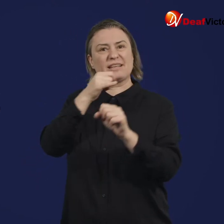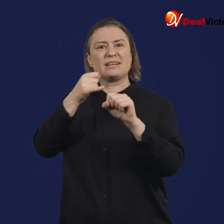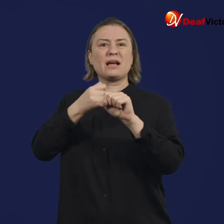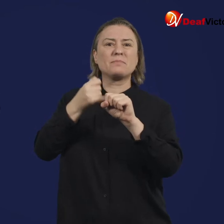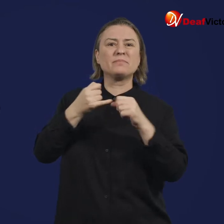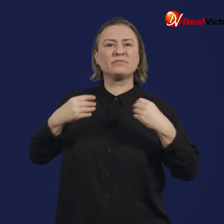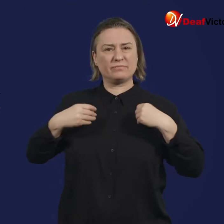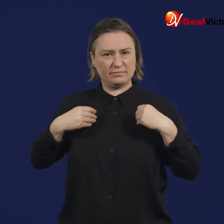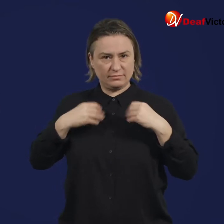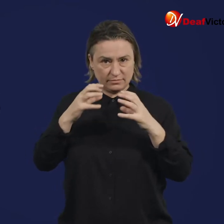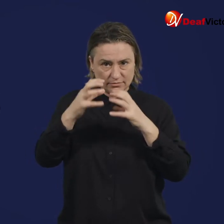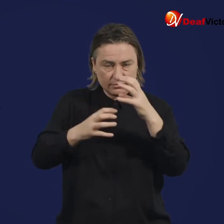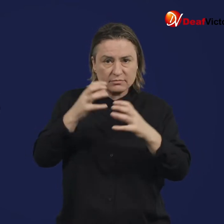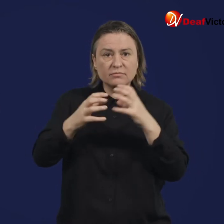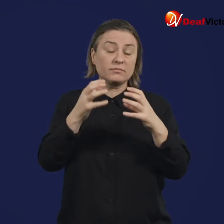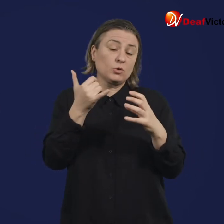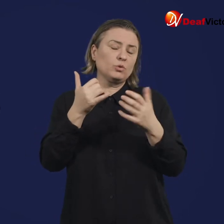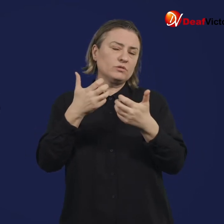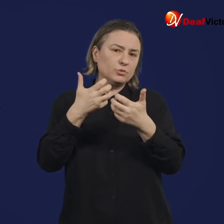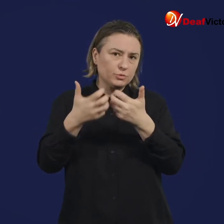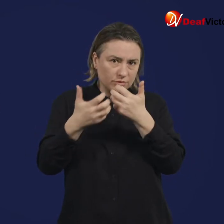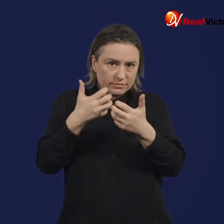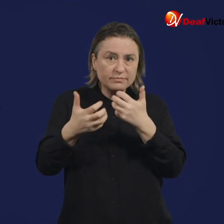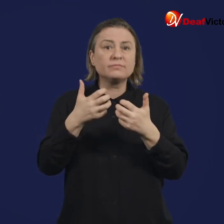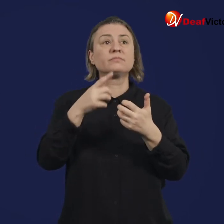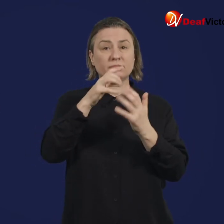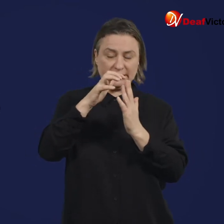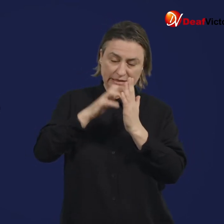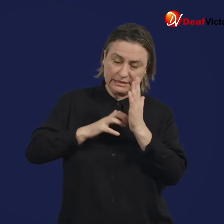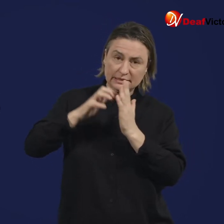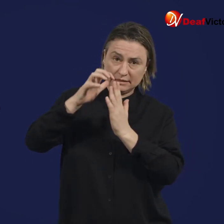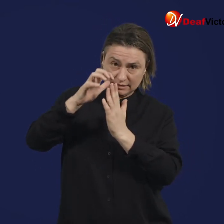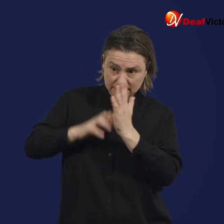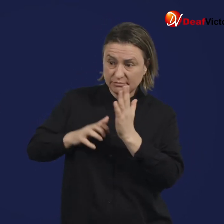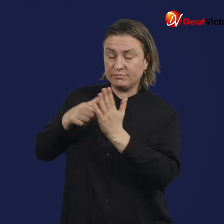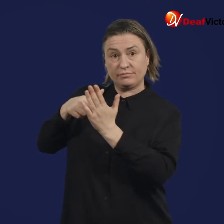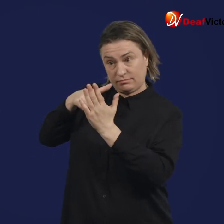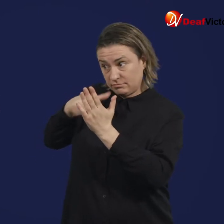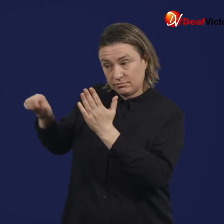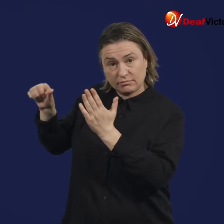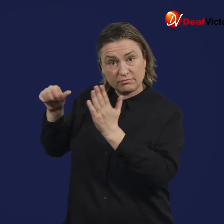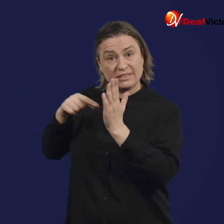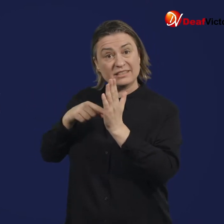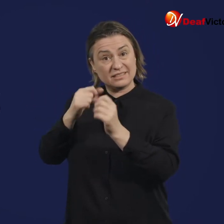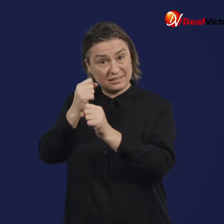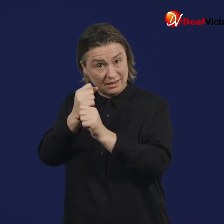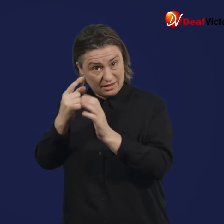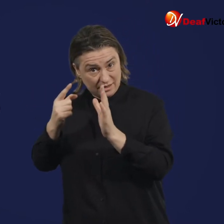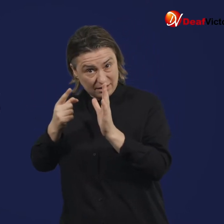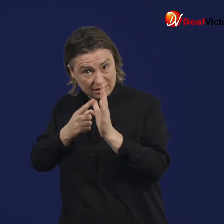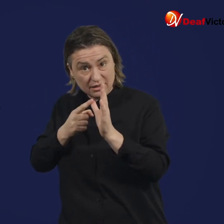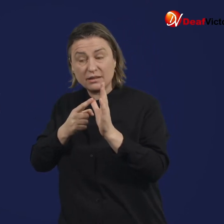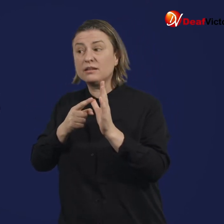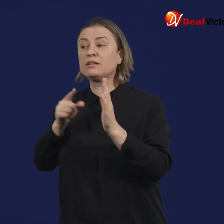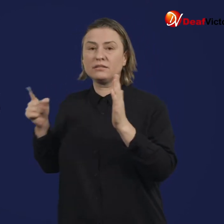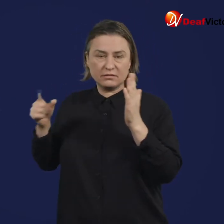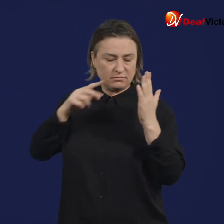The pharmaceutical company or university must submit a provisional determination application.